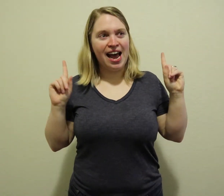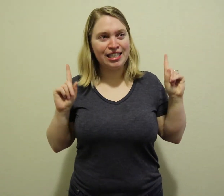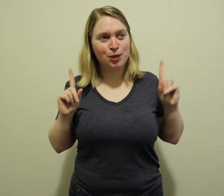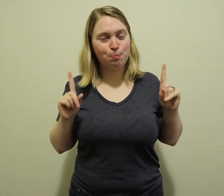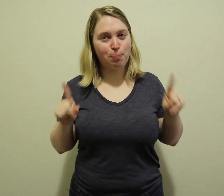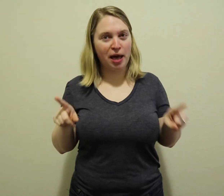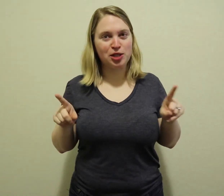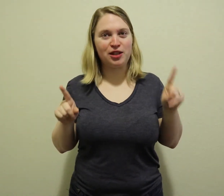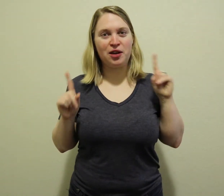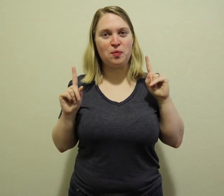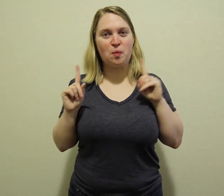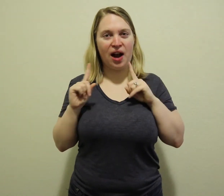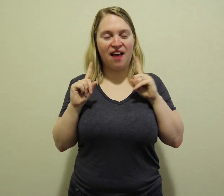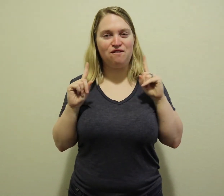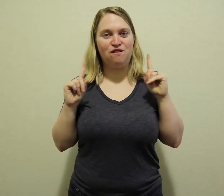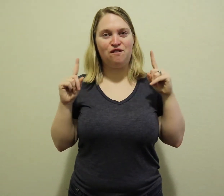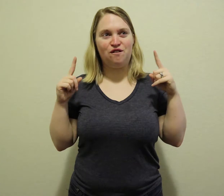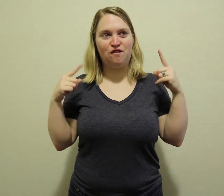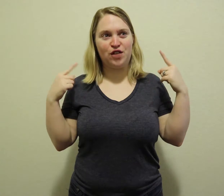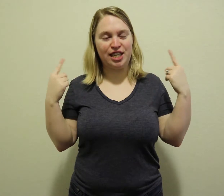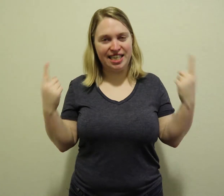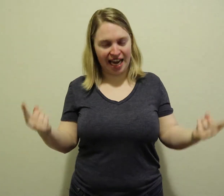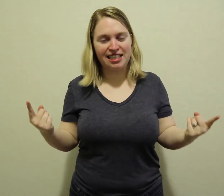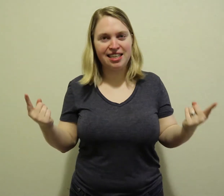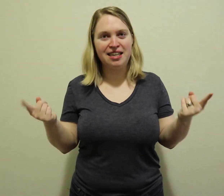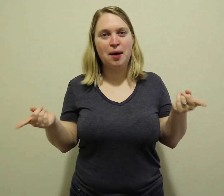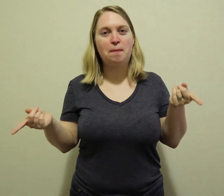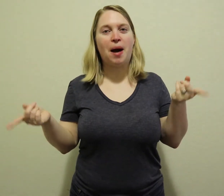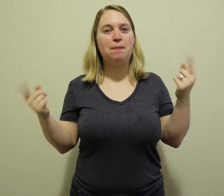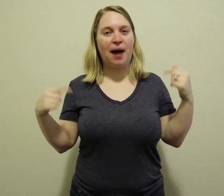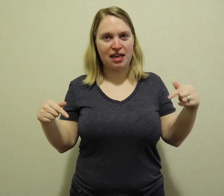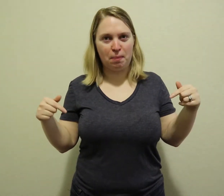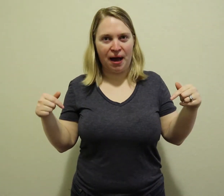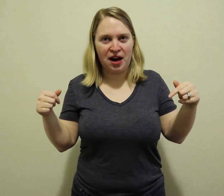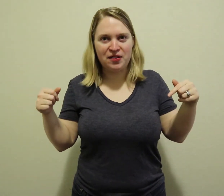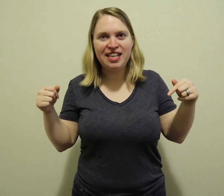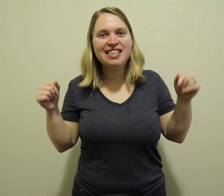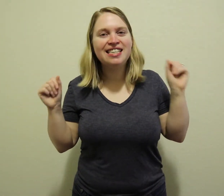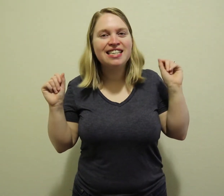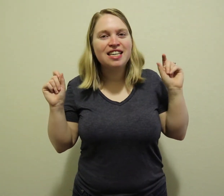especially when I forget my backup battery